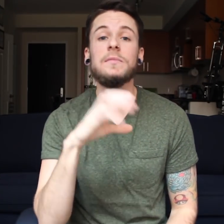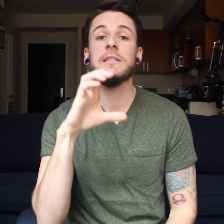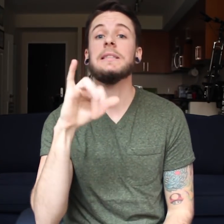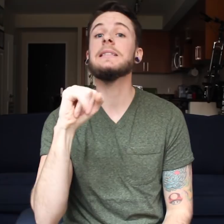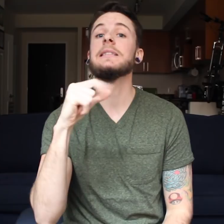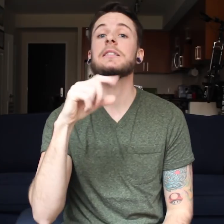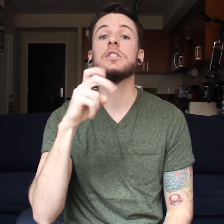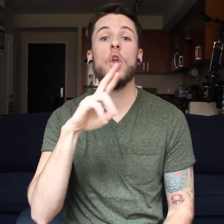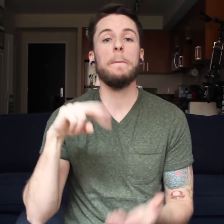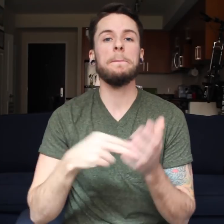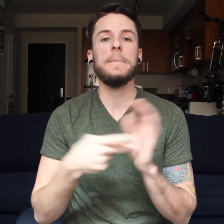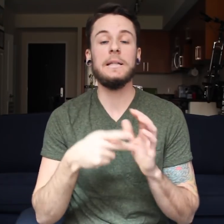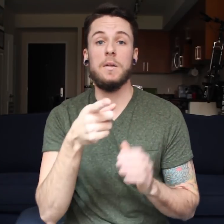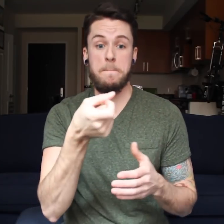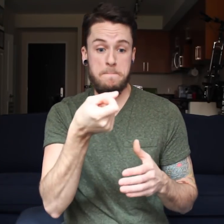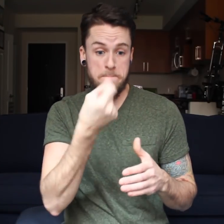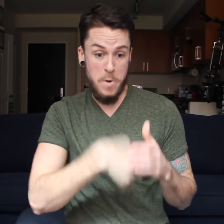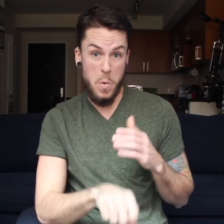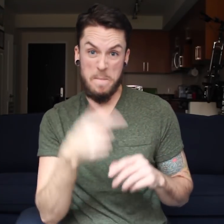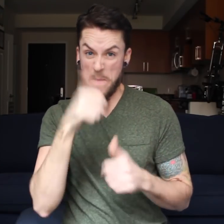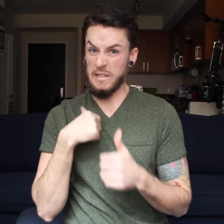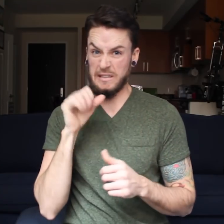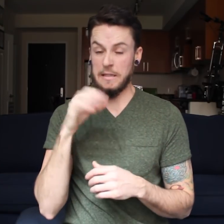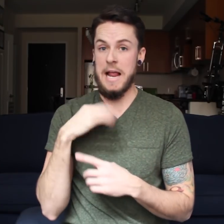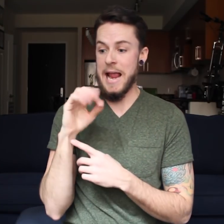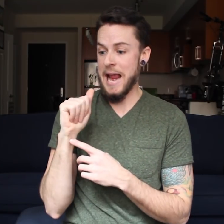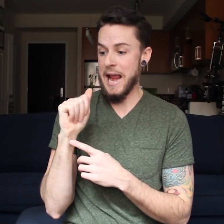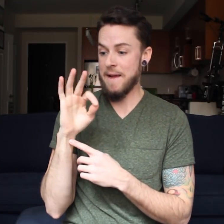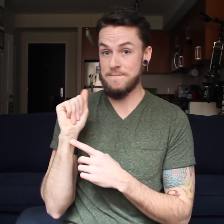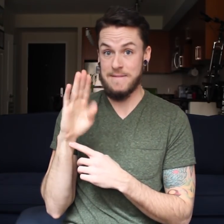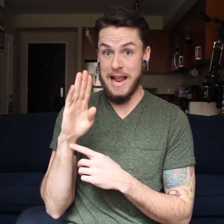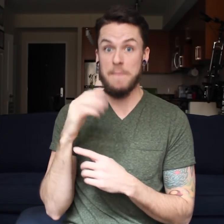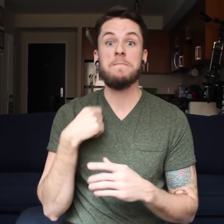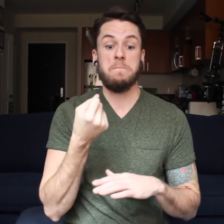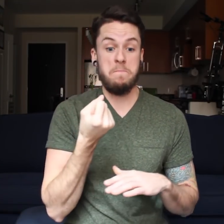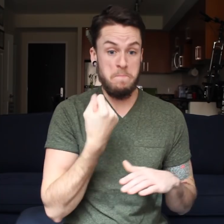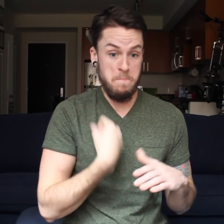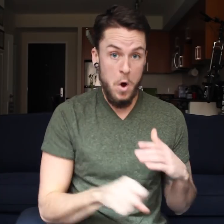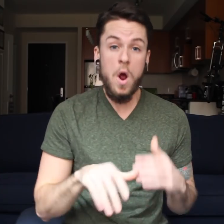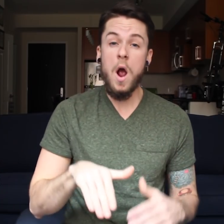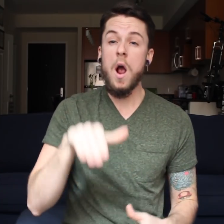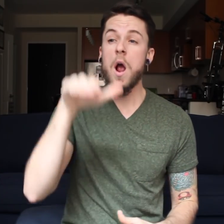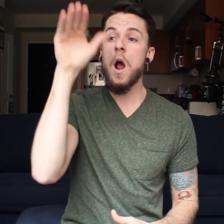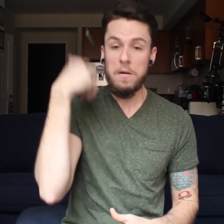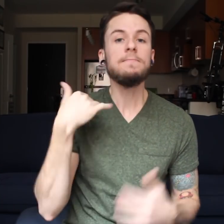Cisgender means when you are born, and remember I am AFAB, so if I grew up and I realized